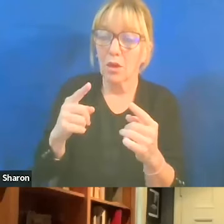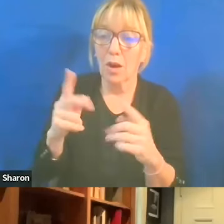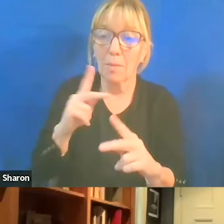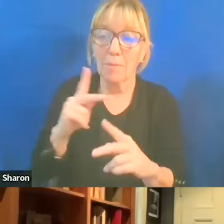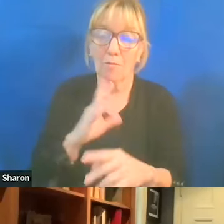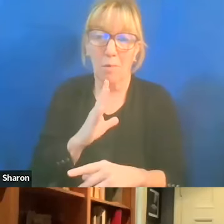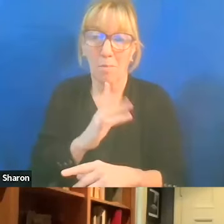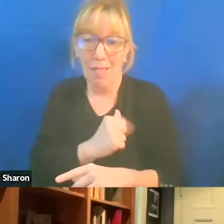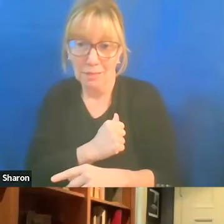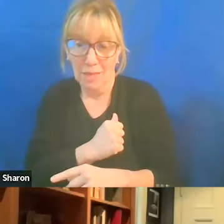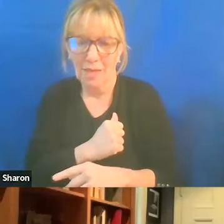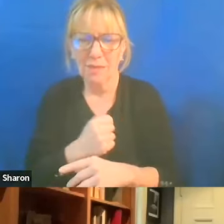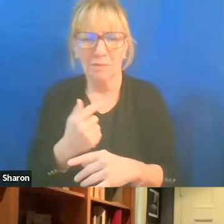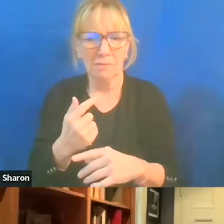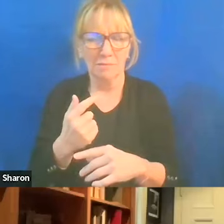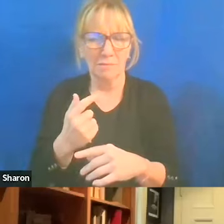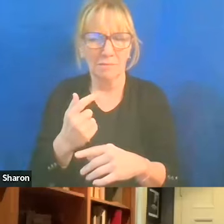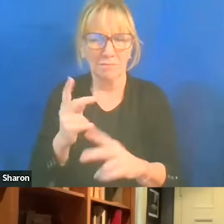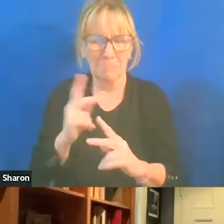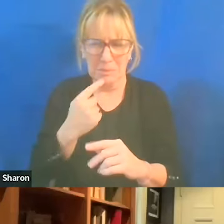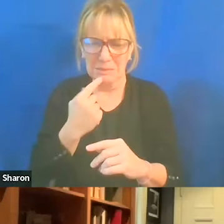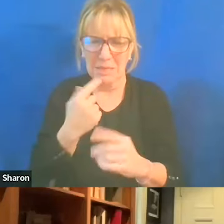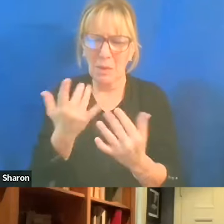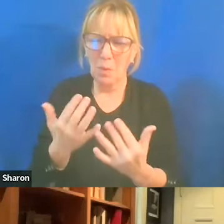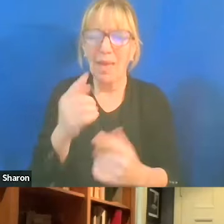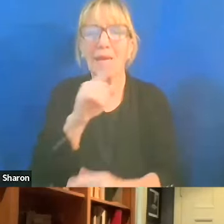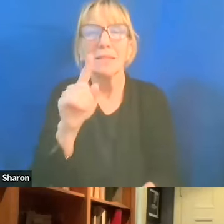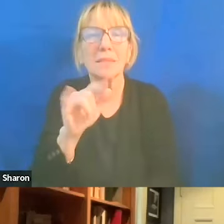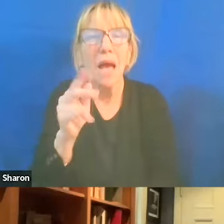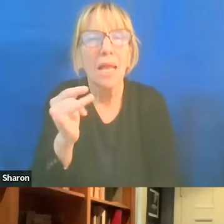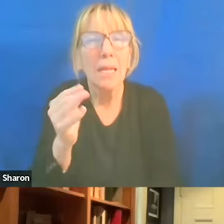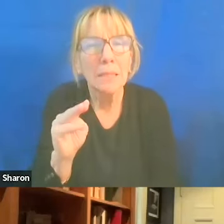wait a minute, Zionism means that basically Jews came